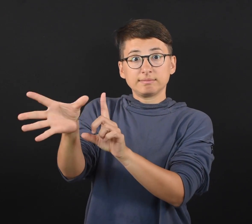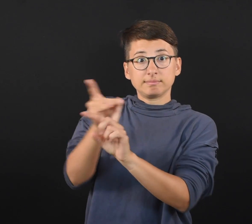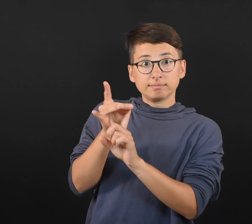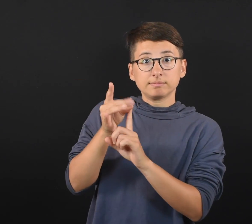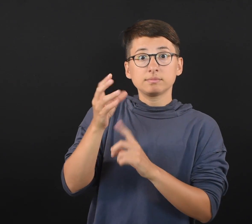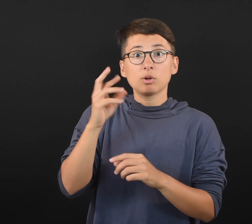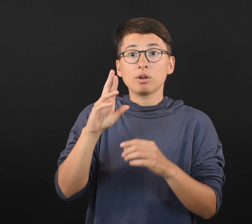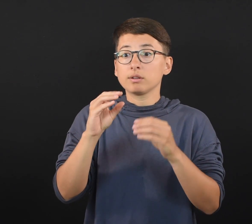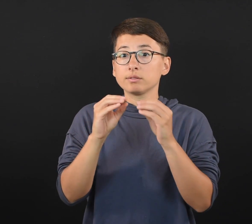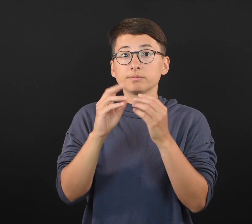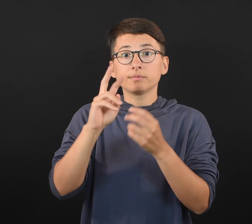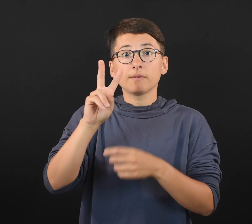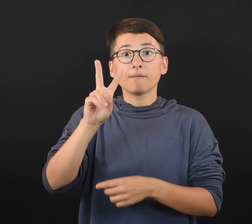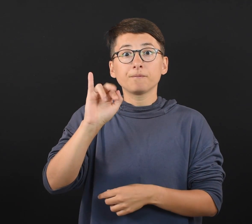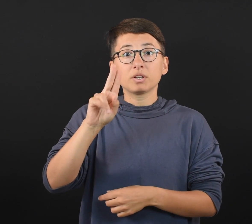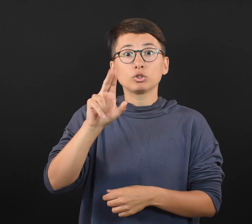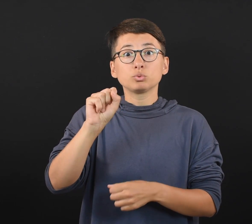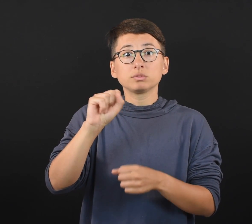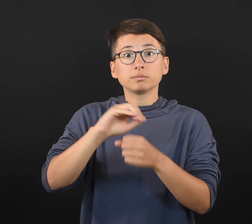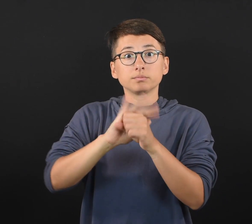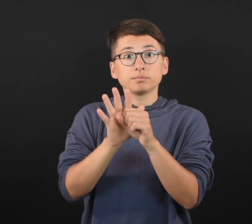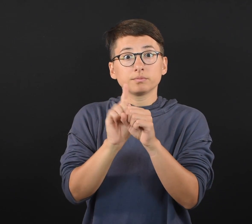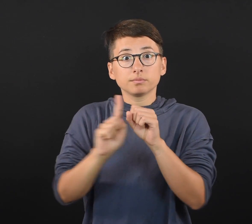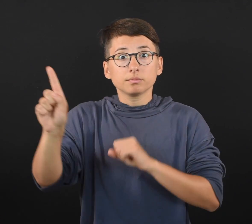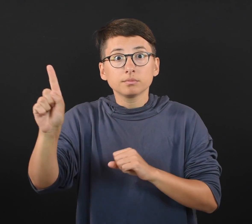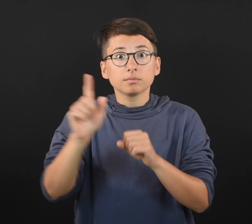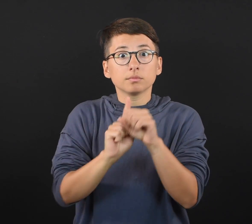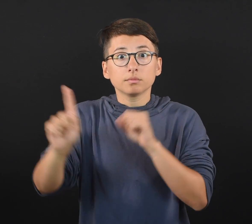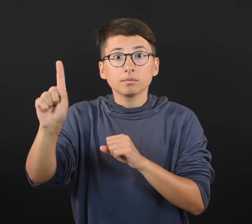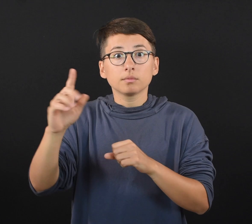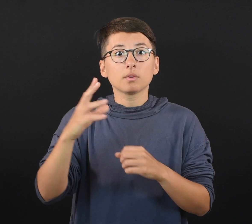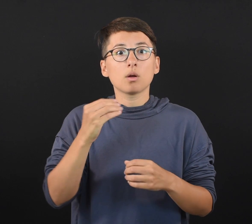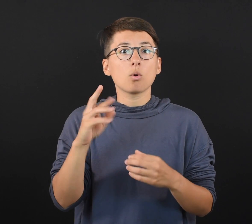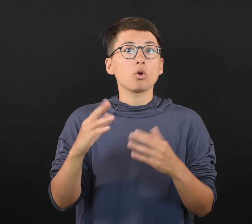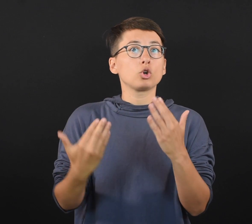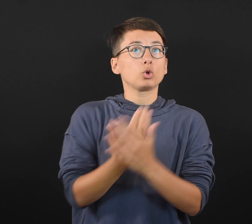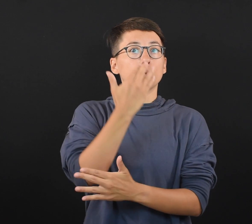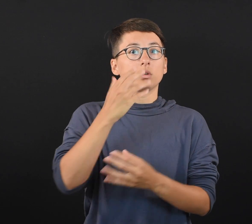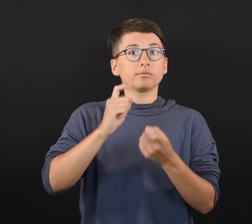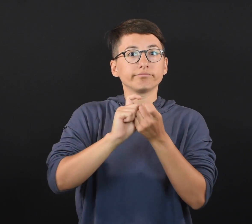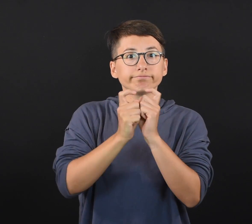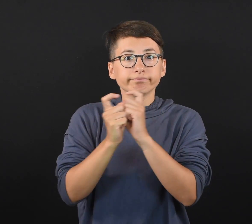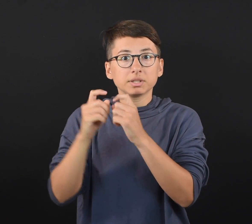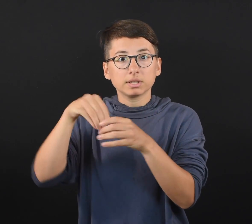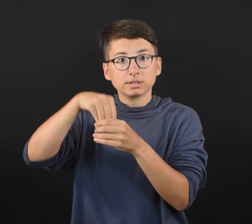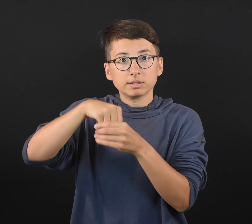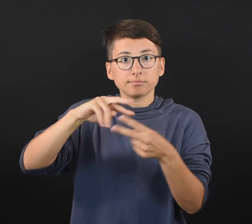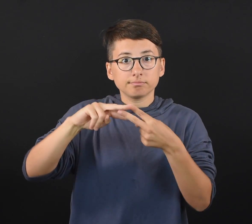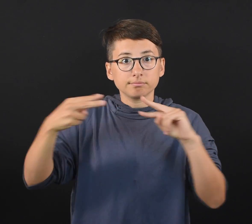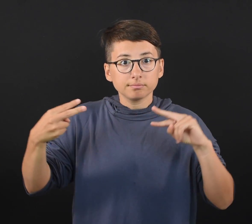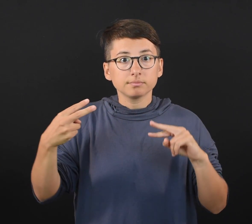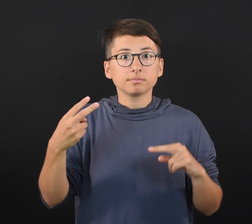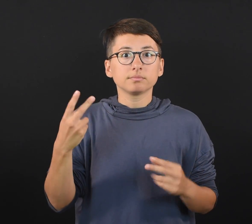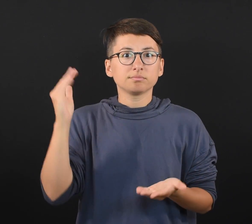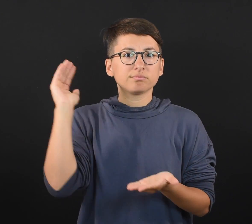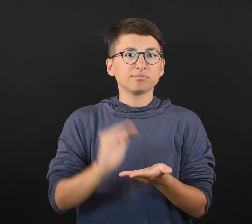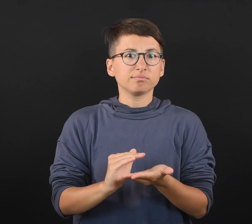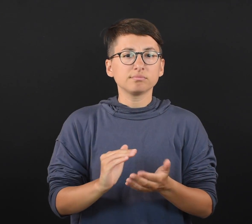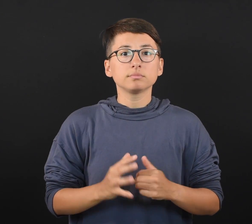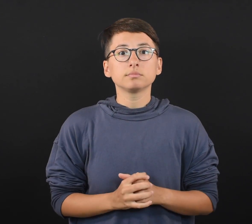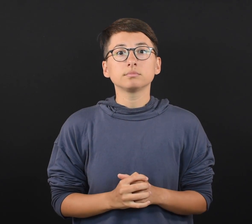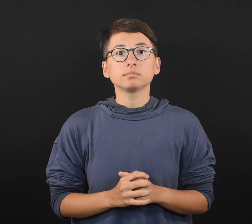for virus mutations and new variants.